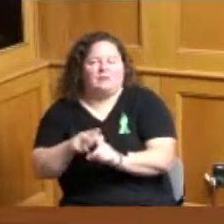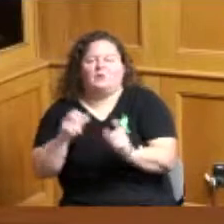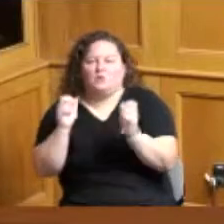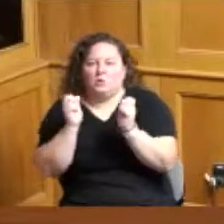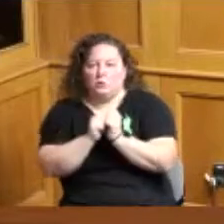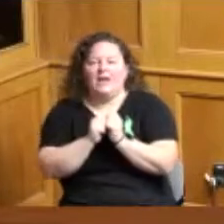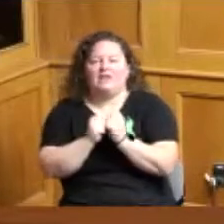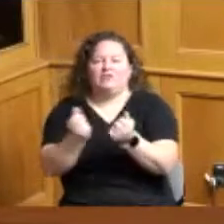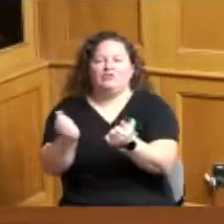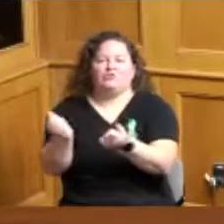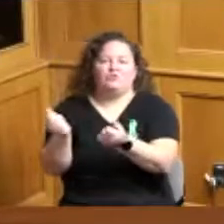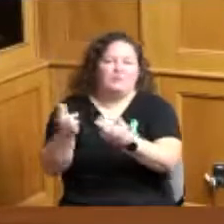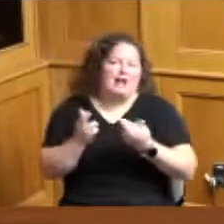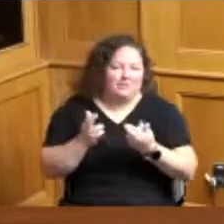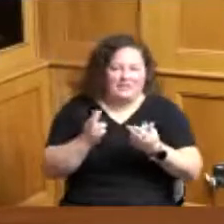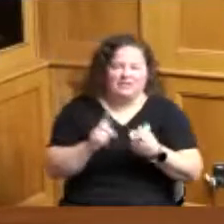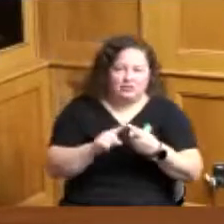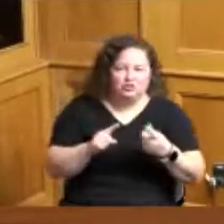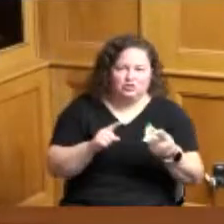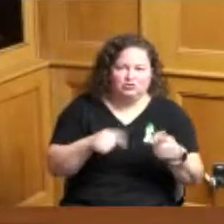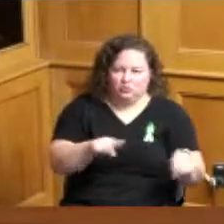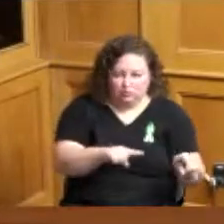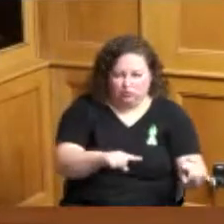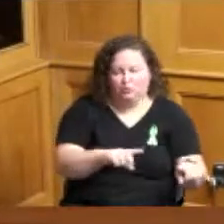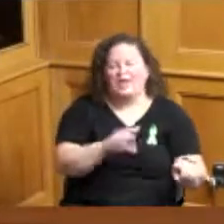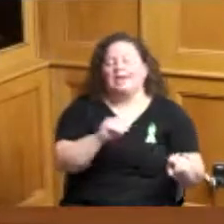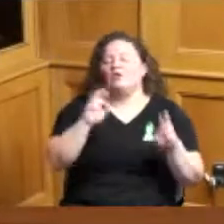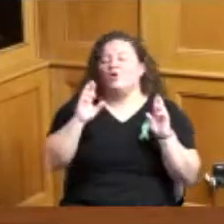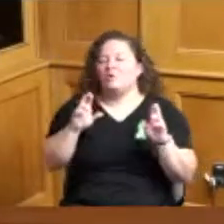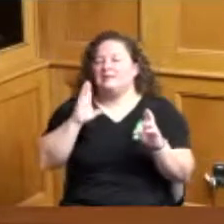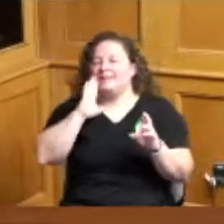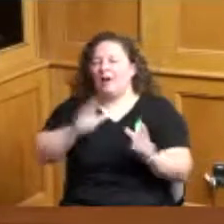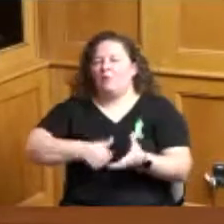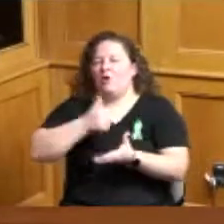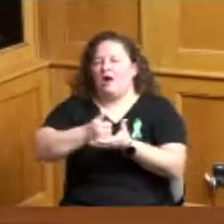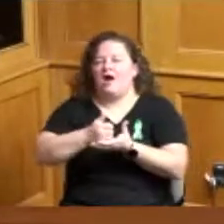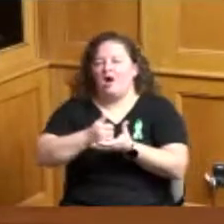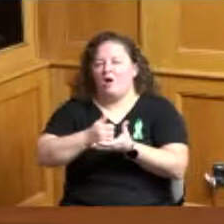that hopefully will hit some of these policy goals on strengthening the fabric of our child